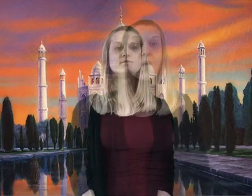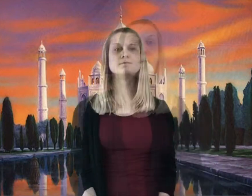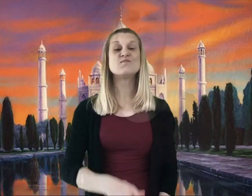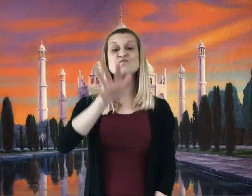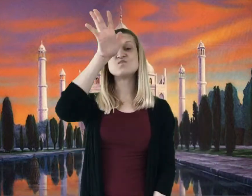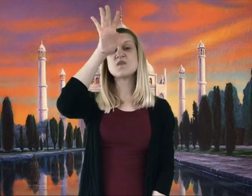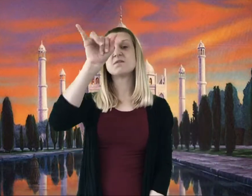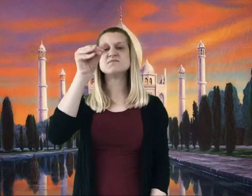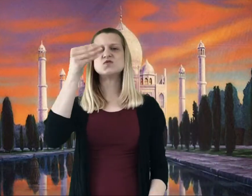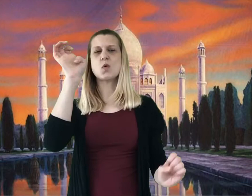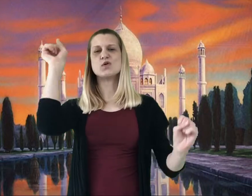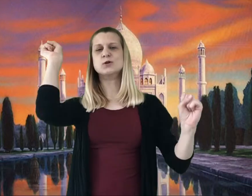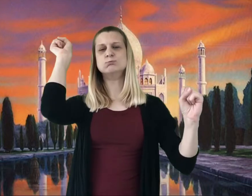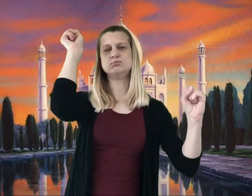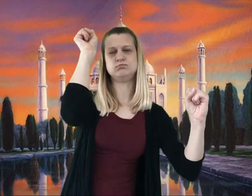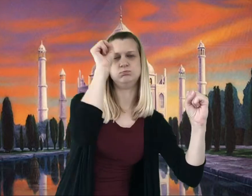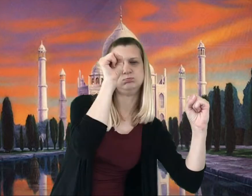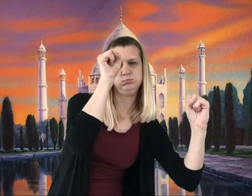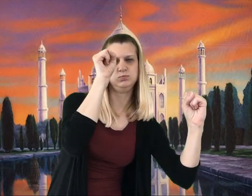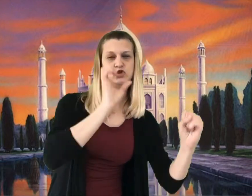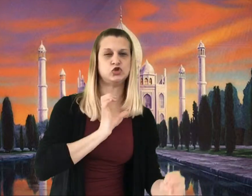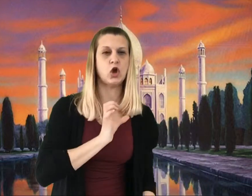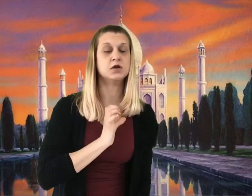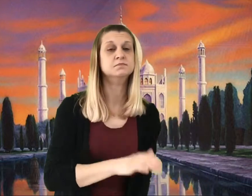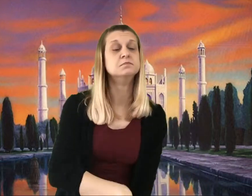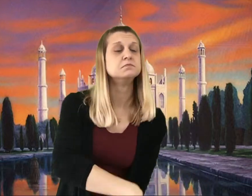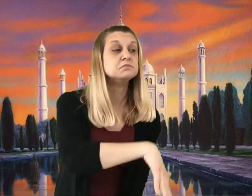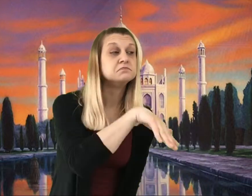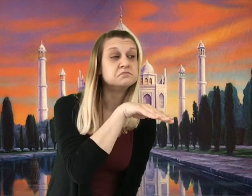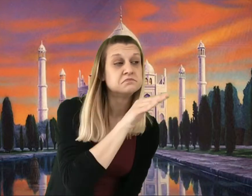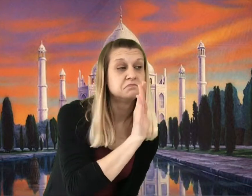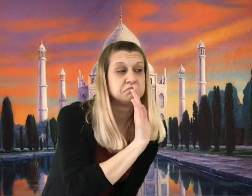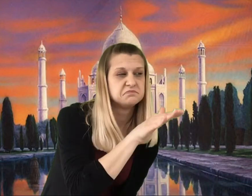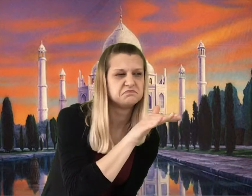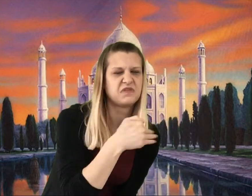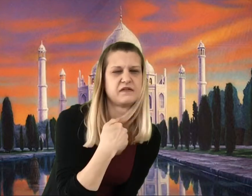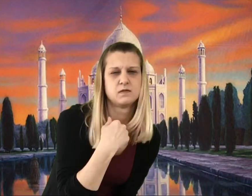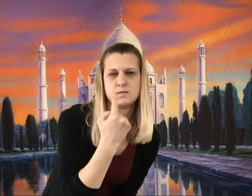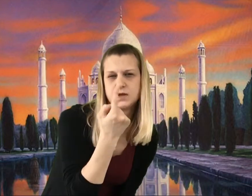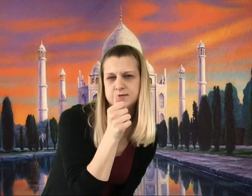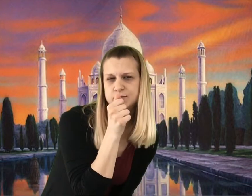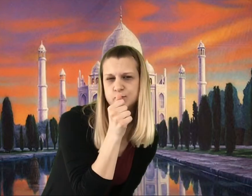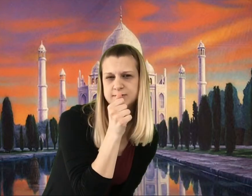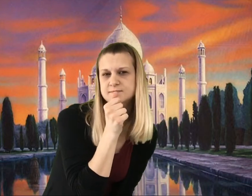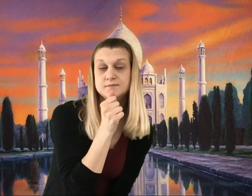"And I’ll tell you something else that’s true," said Grandpa Joe, and now he leaned closer to Charlie,